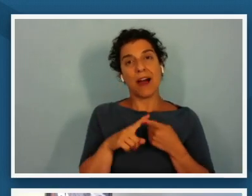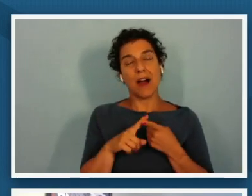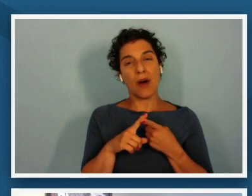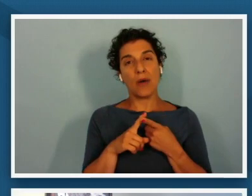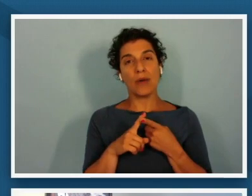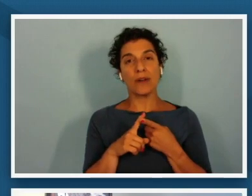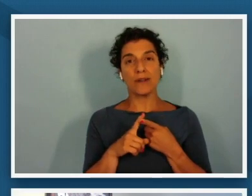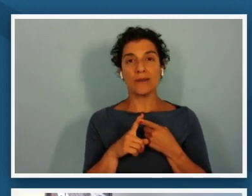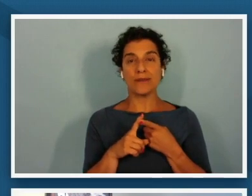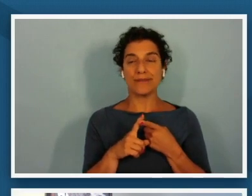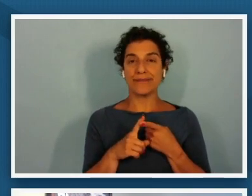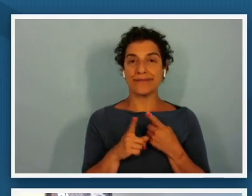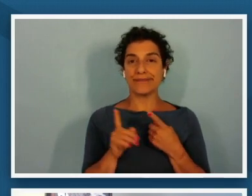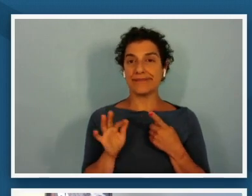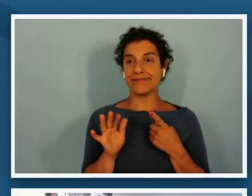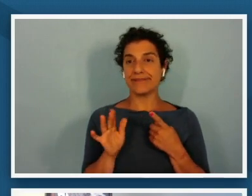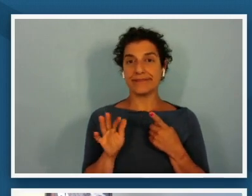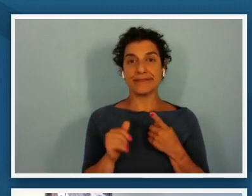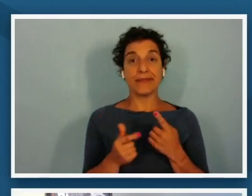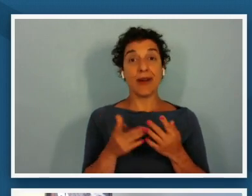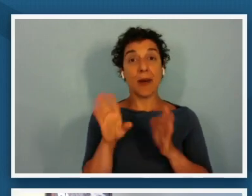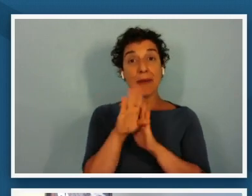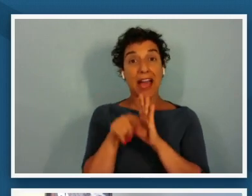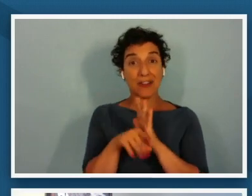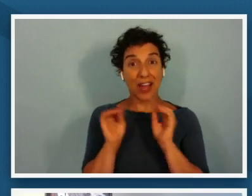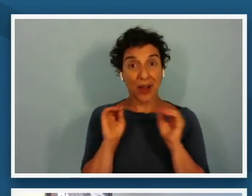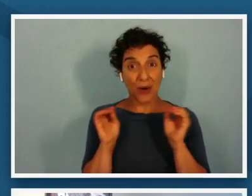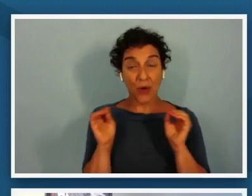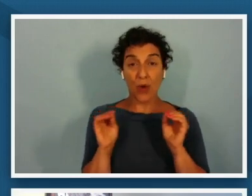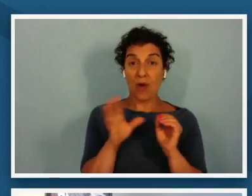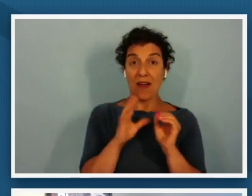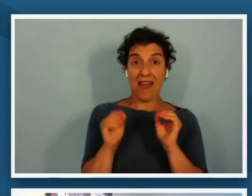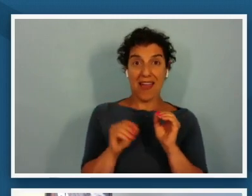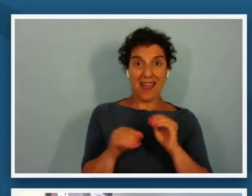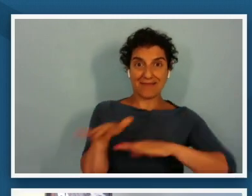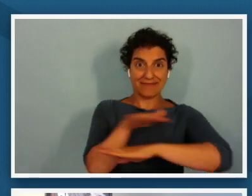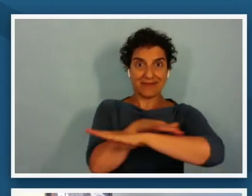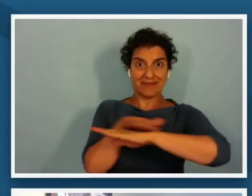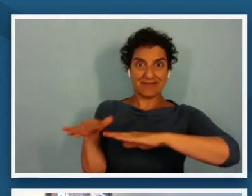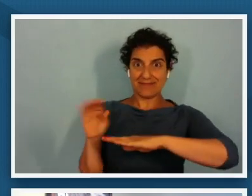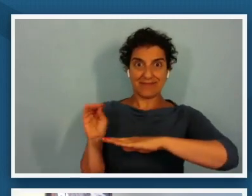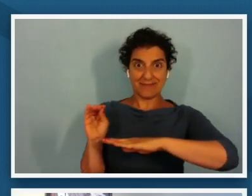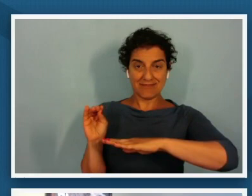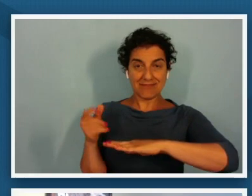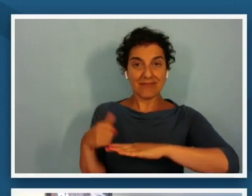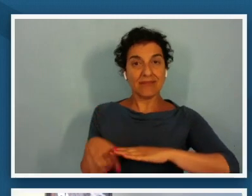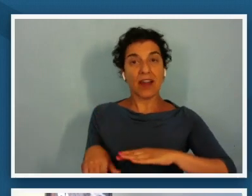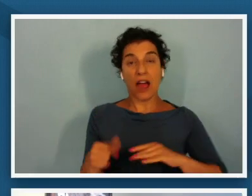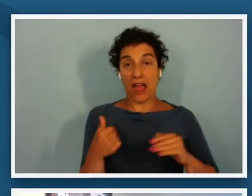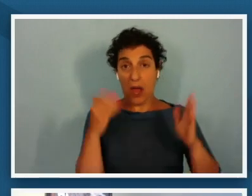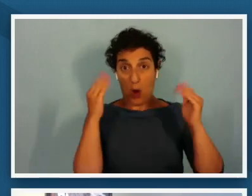lack of background lack of setting um